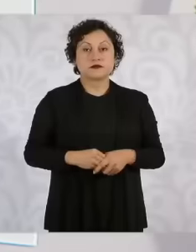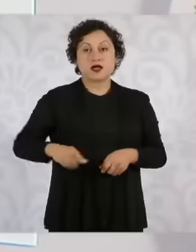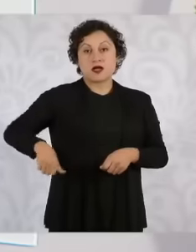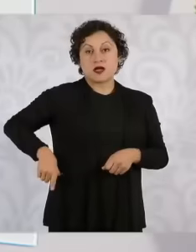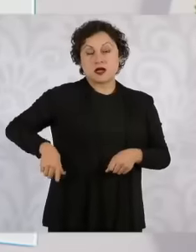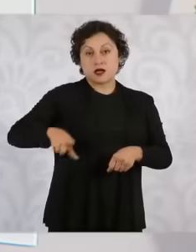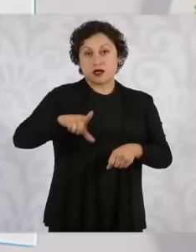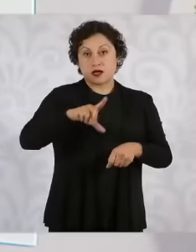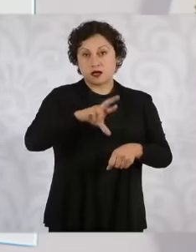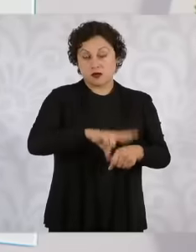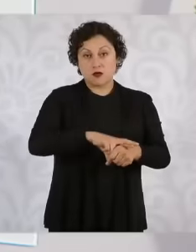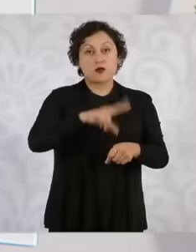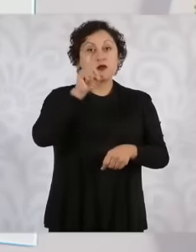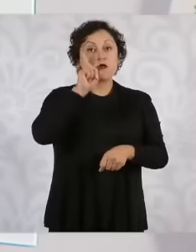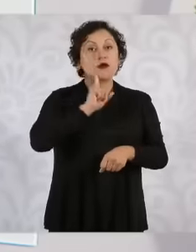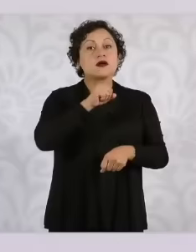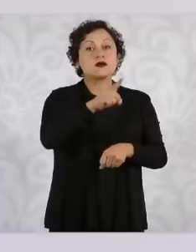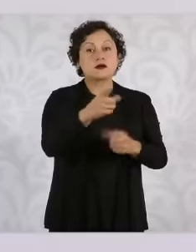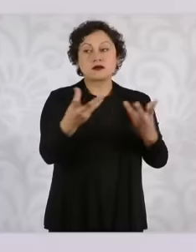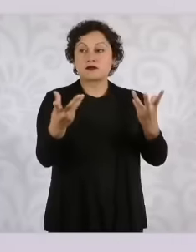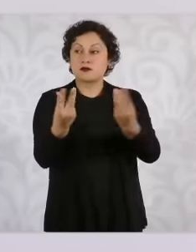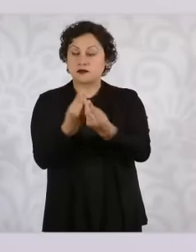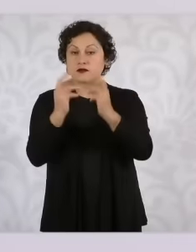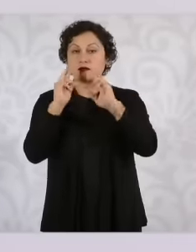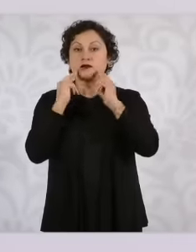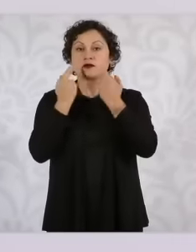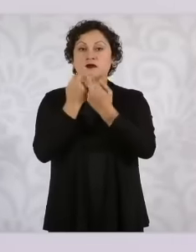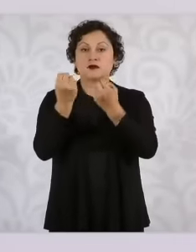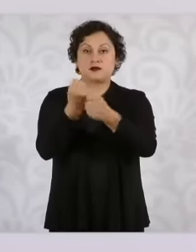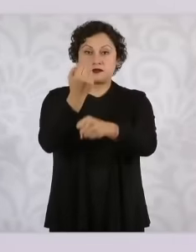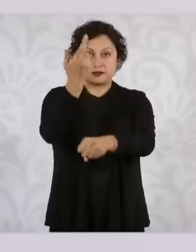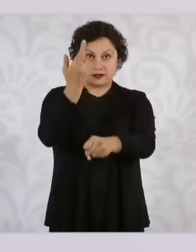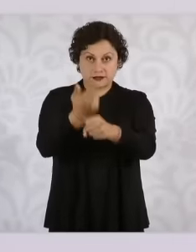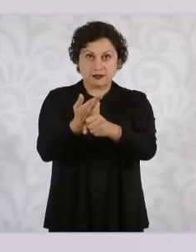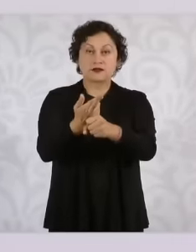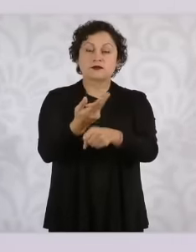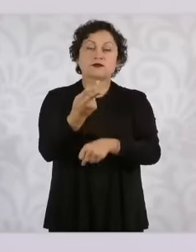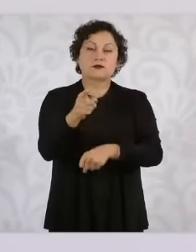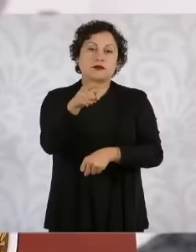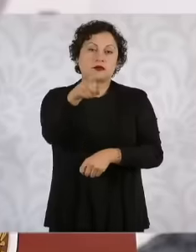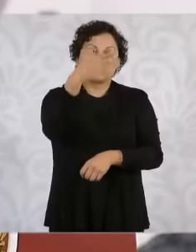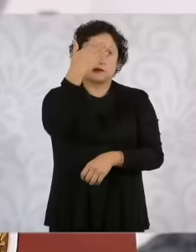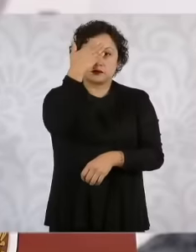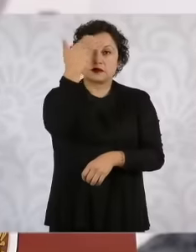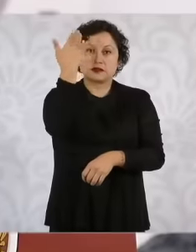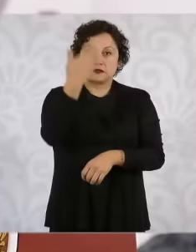important, you know all the problems of the prosecutor, it seems that he will stay until January, but then